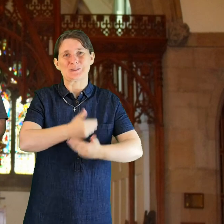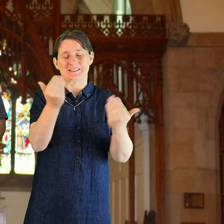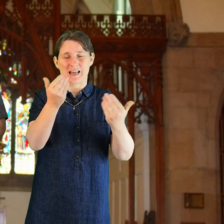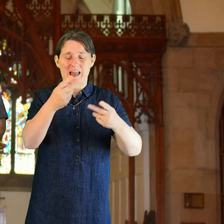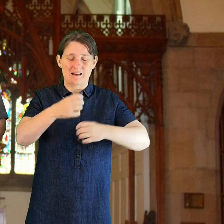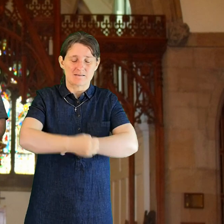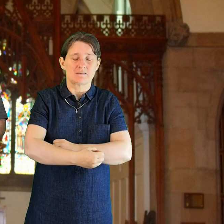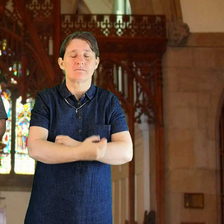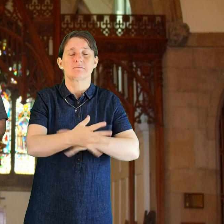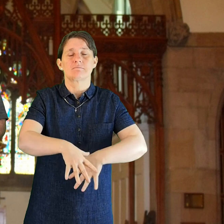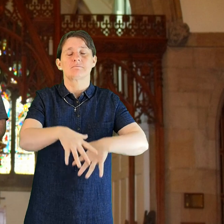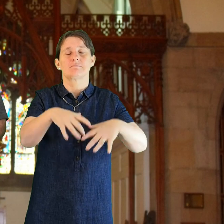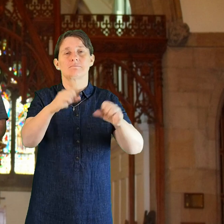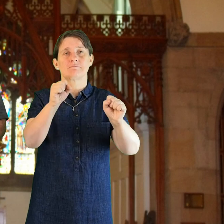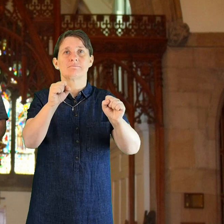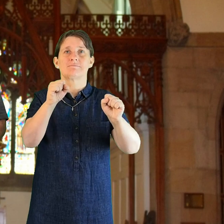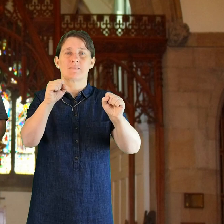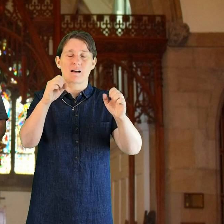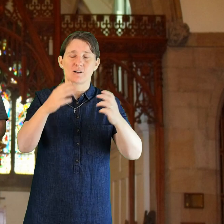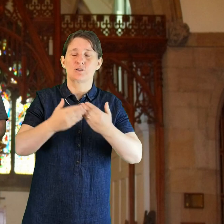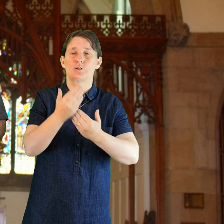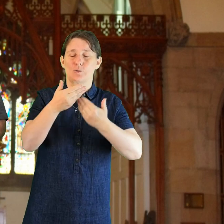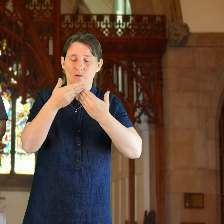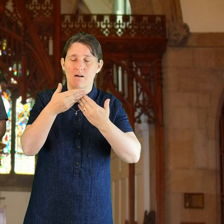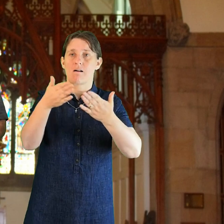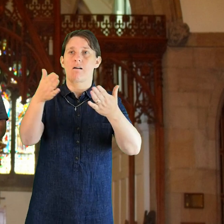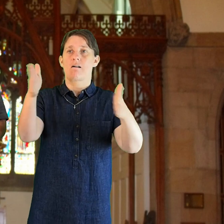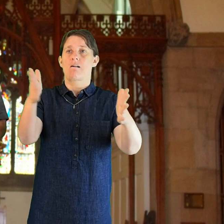in our Saviour Jesus Christ Amen.